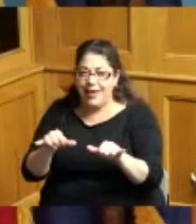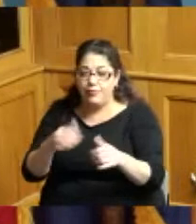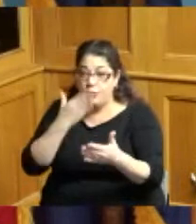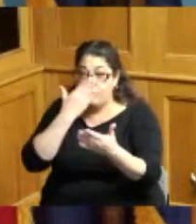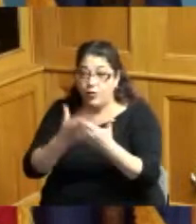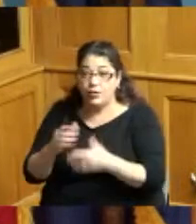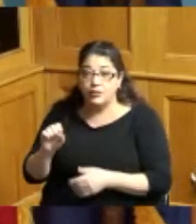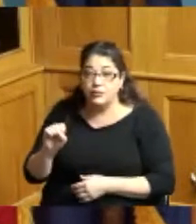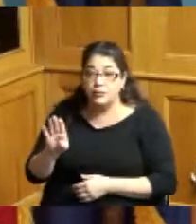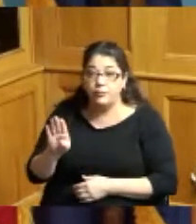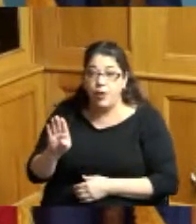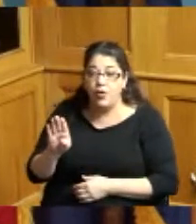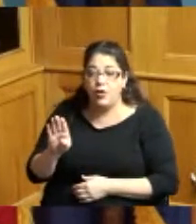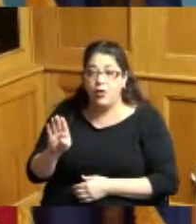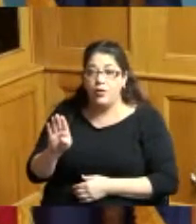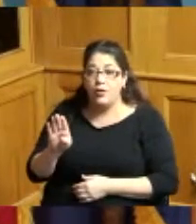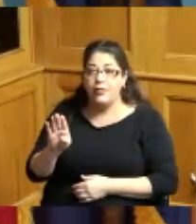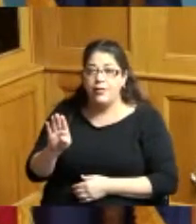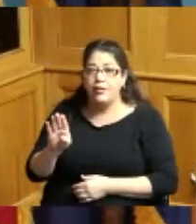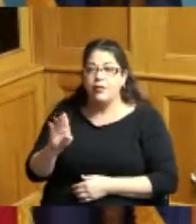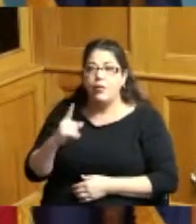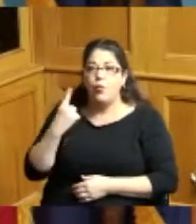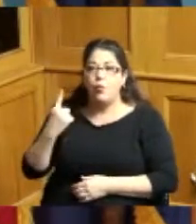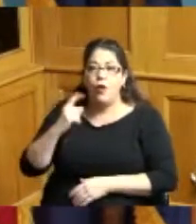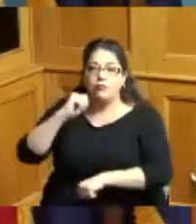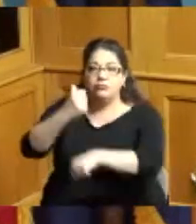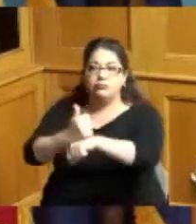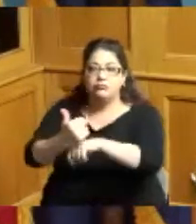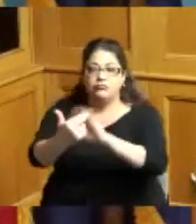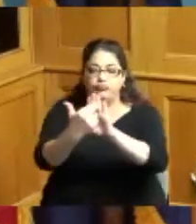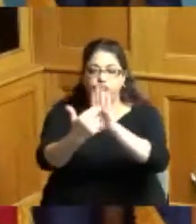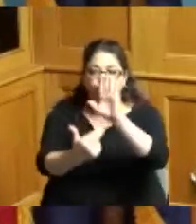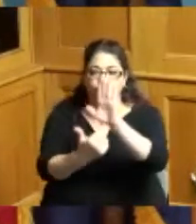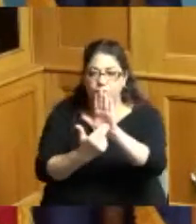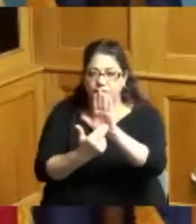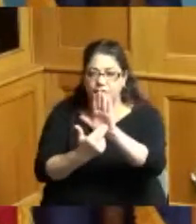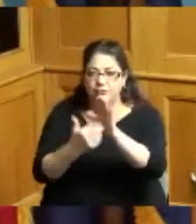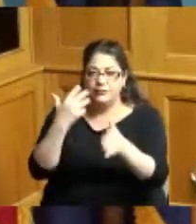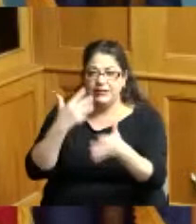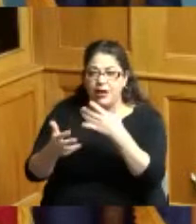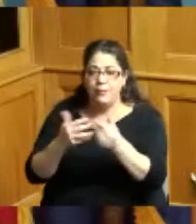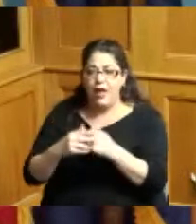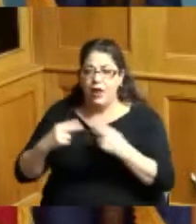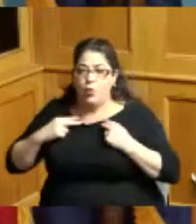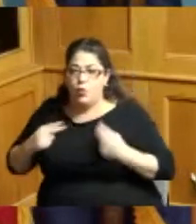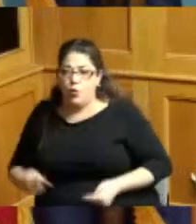Bowl the game will be paid by one set of rules no matter what uniform you got on it's one set